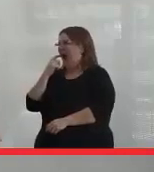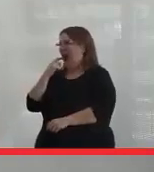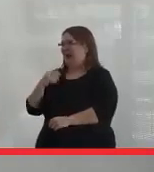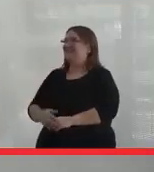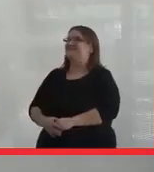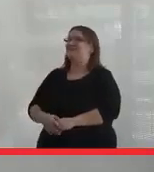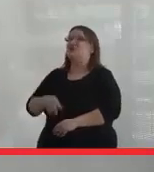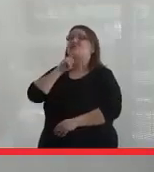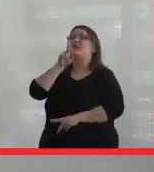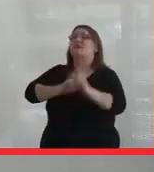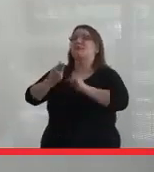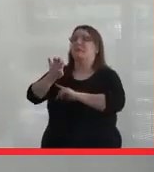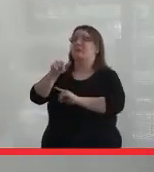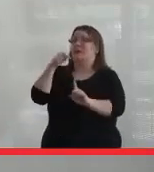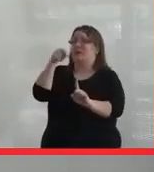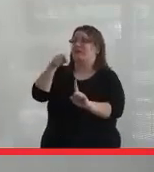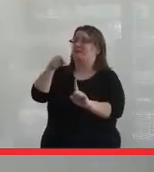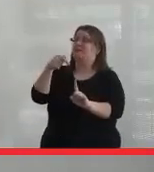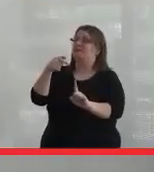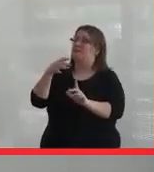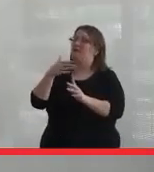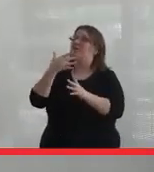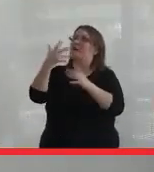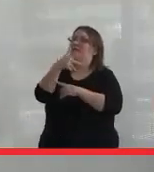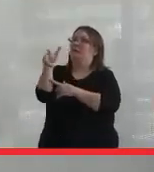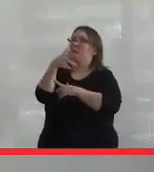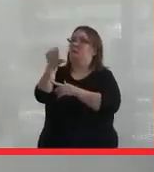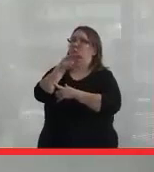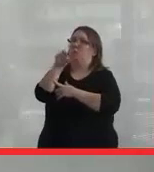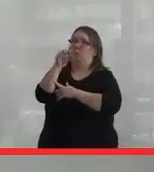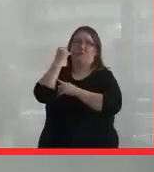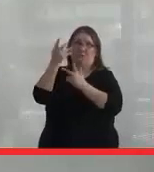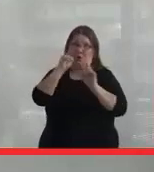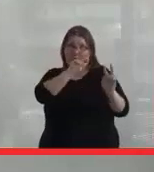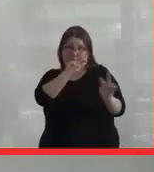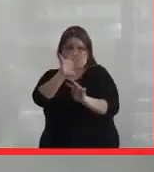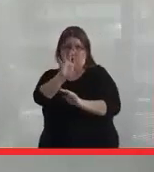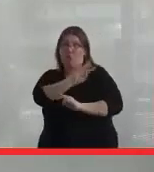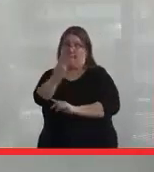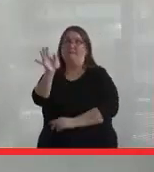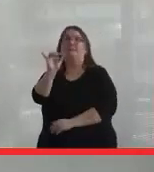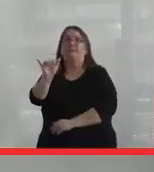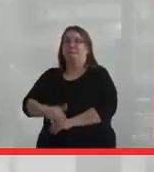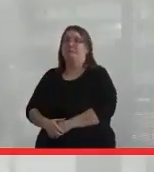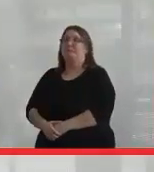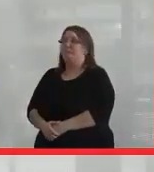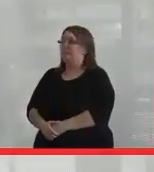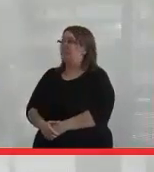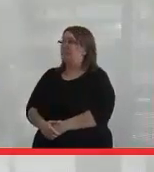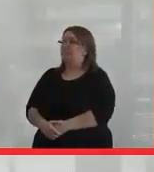Real People Media has a lot of video if you want to look at their website as well. Great.